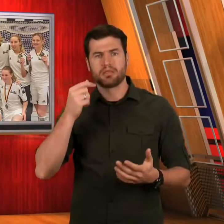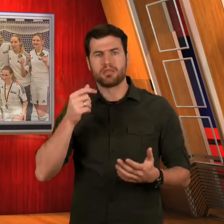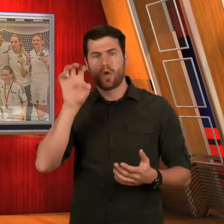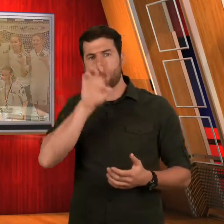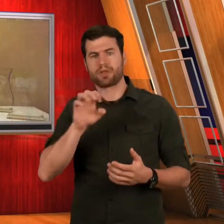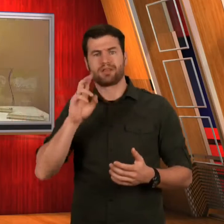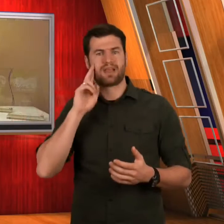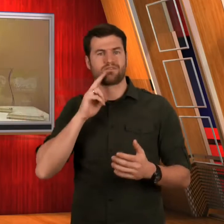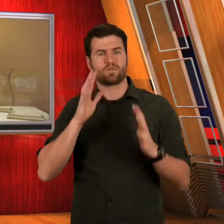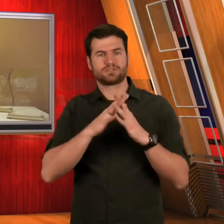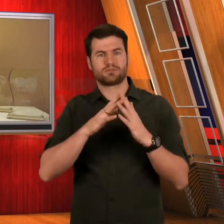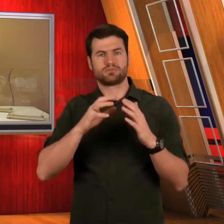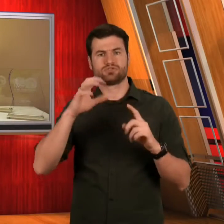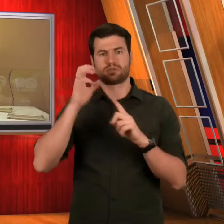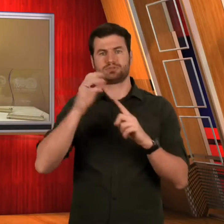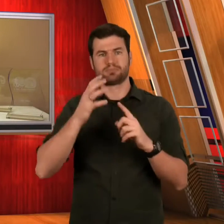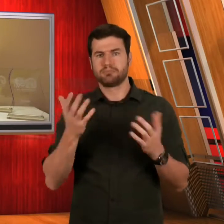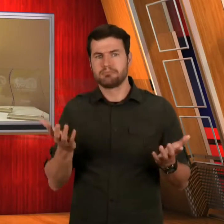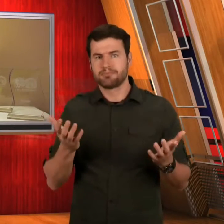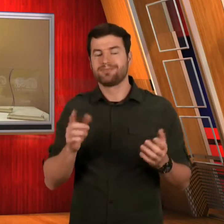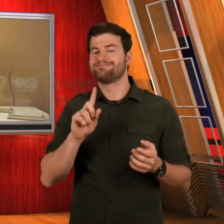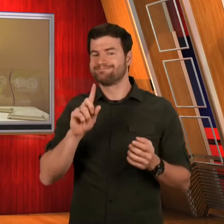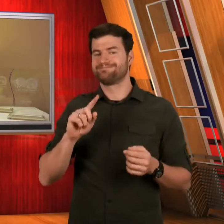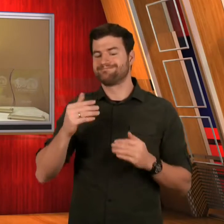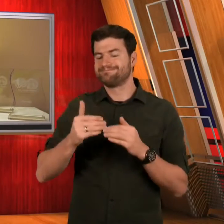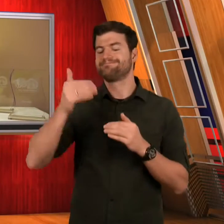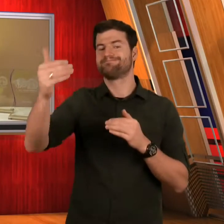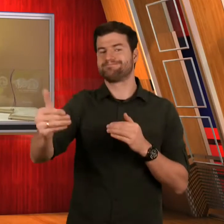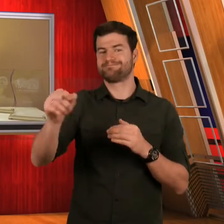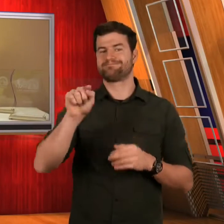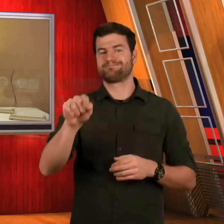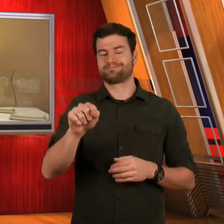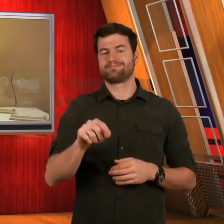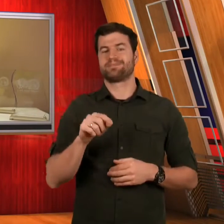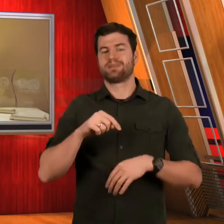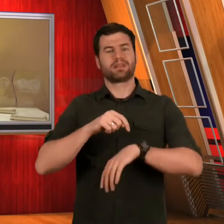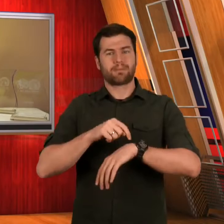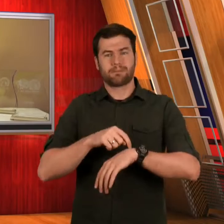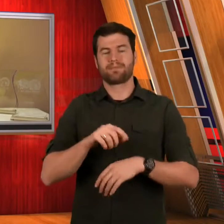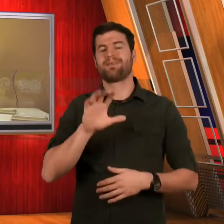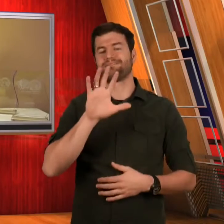The Men's European Deaf Futsal Championships